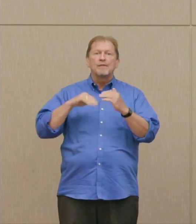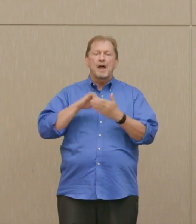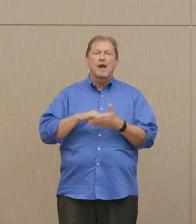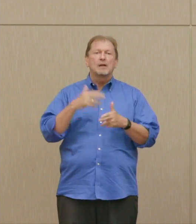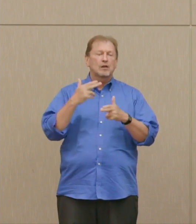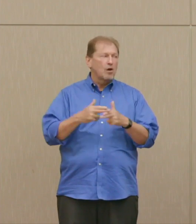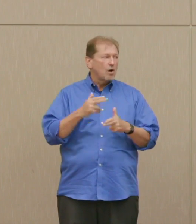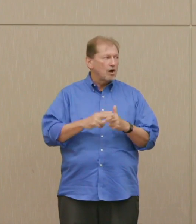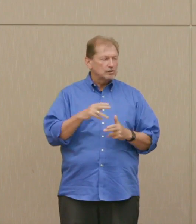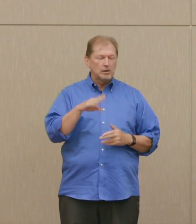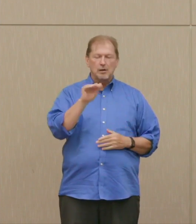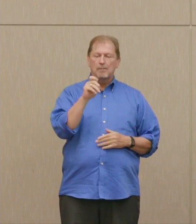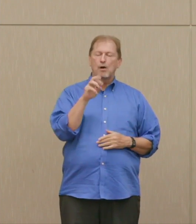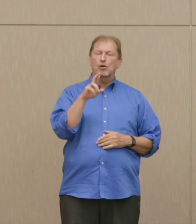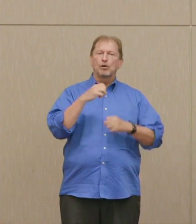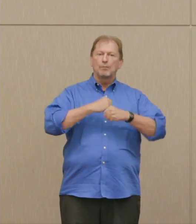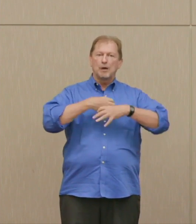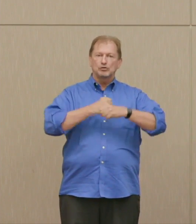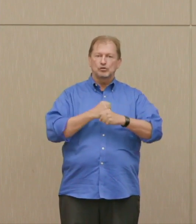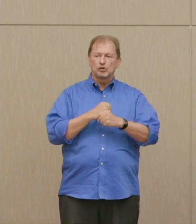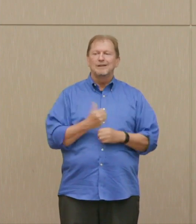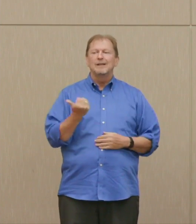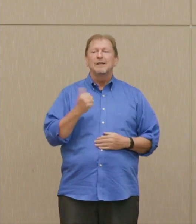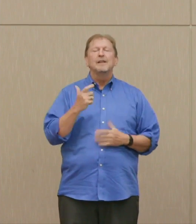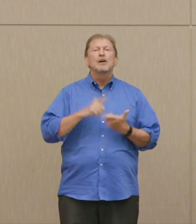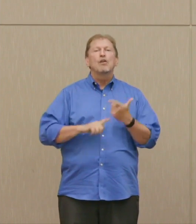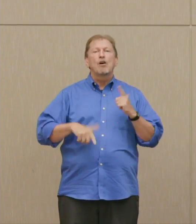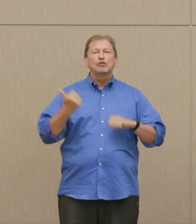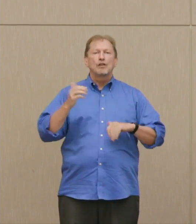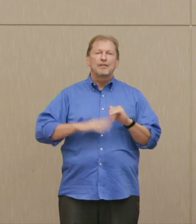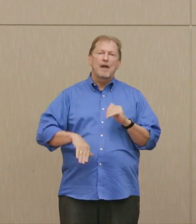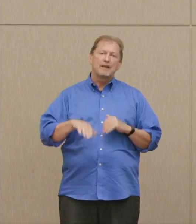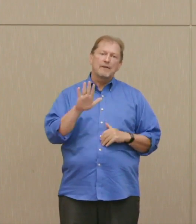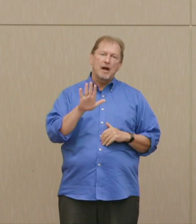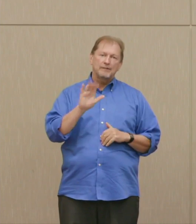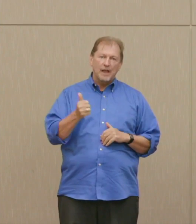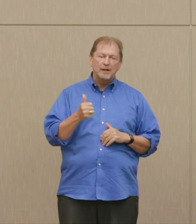Anything larger than about five tons, five, 10, 15, 20 tons was called a blockbuster because